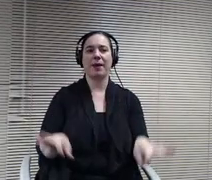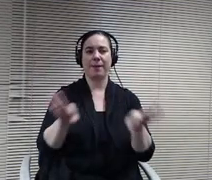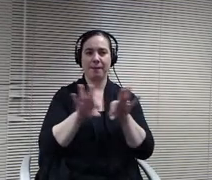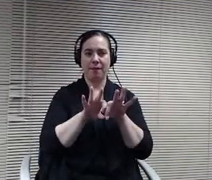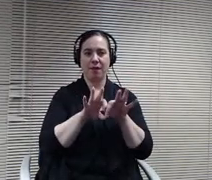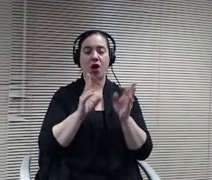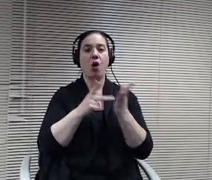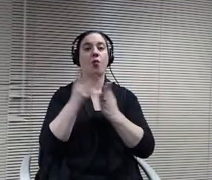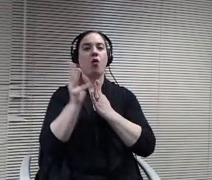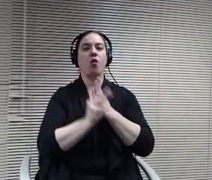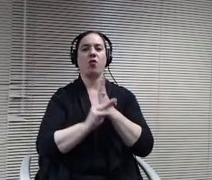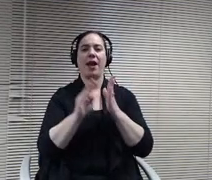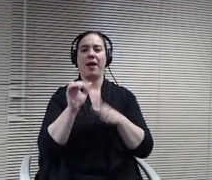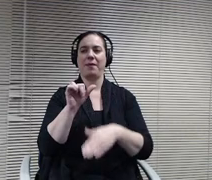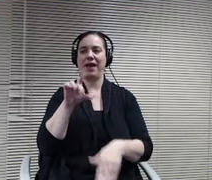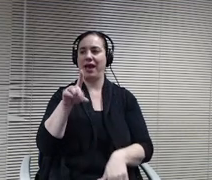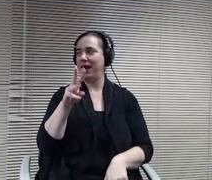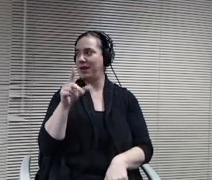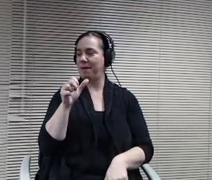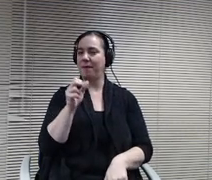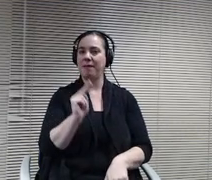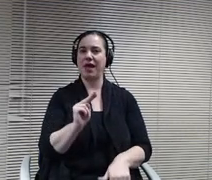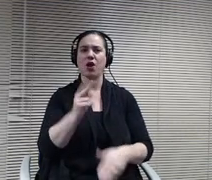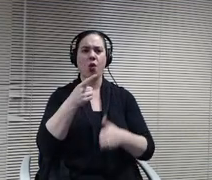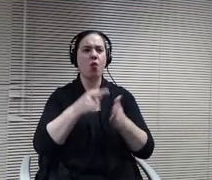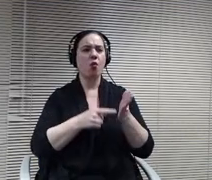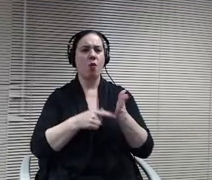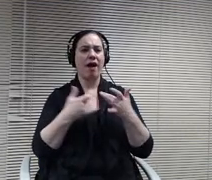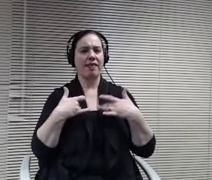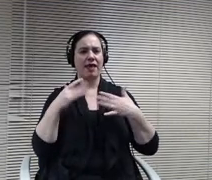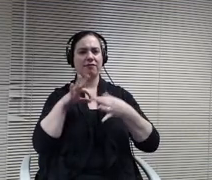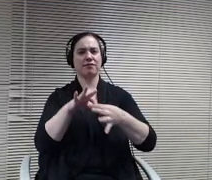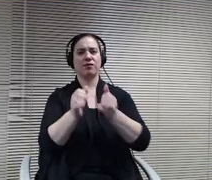they have found in terms of grant. You can see that some of